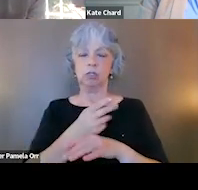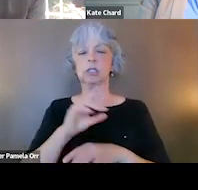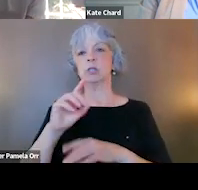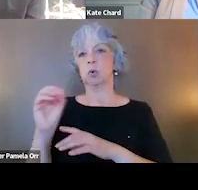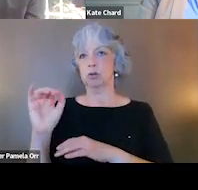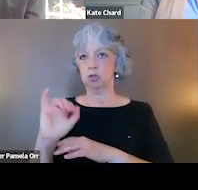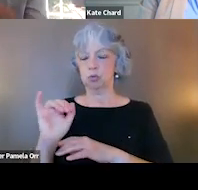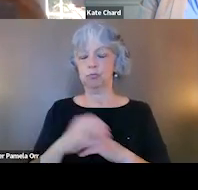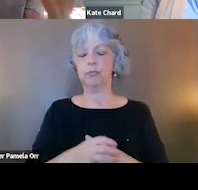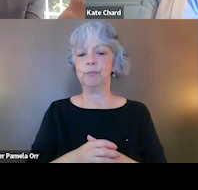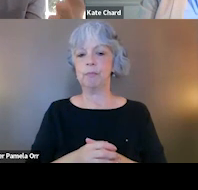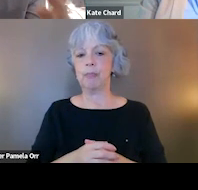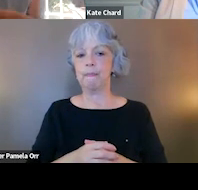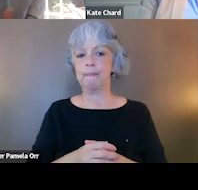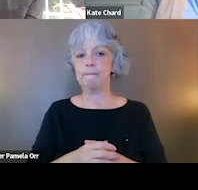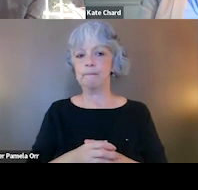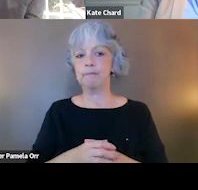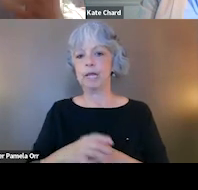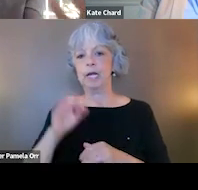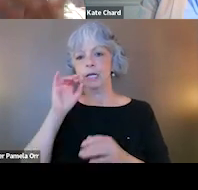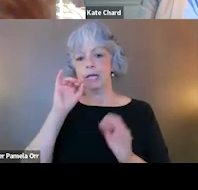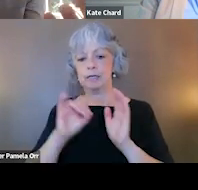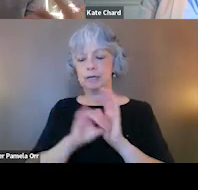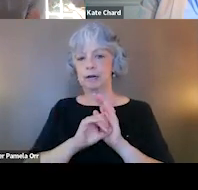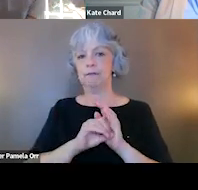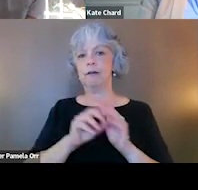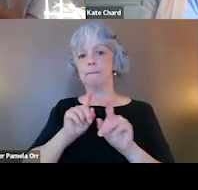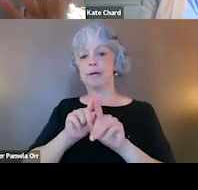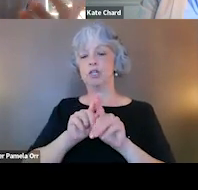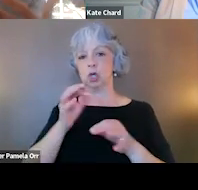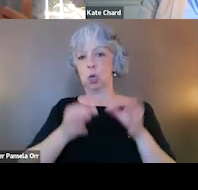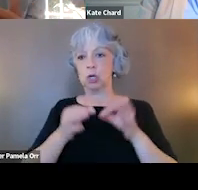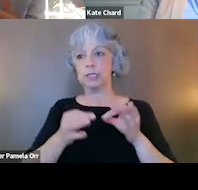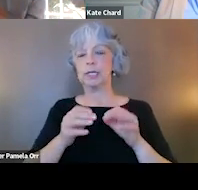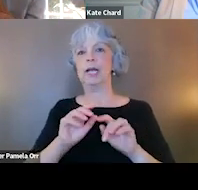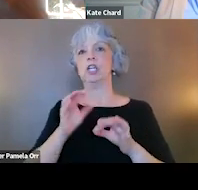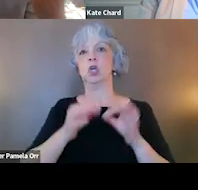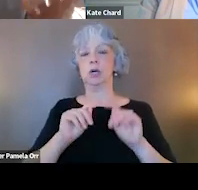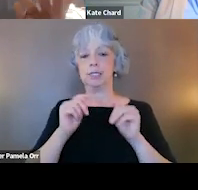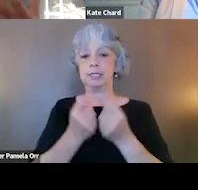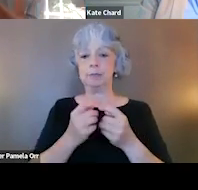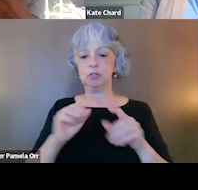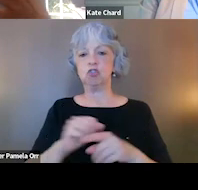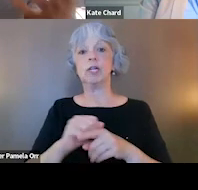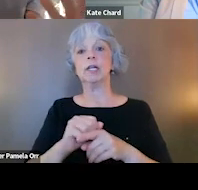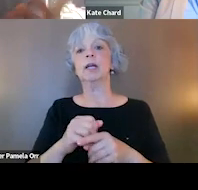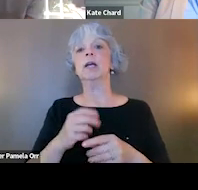Now they identify mentor courts and they invite newer treatment court teams or just those who want training to do virtual visits of those courts.